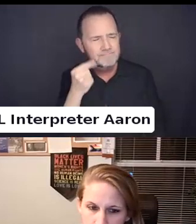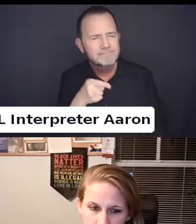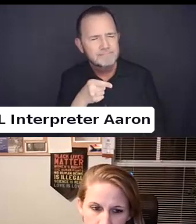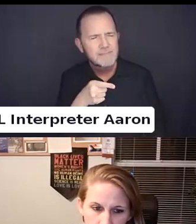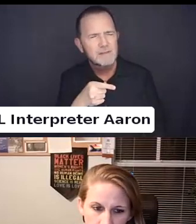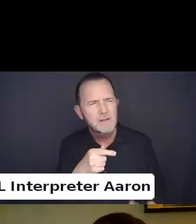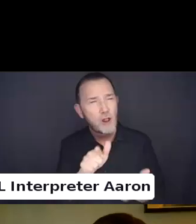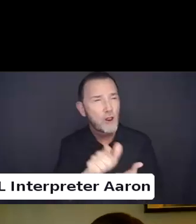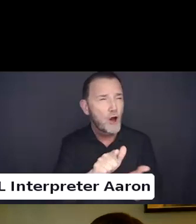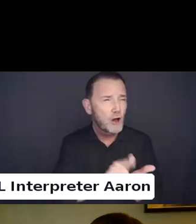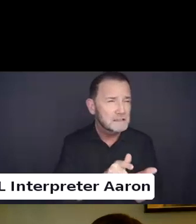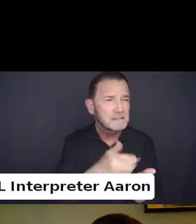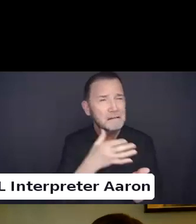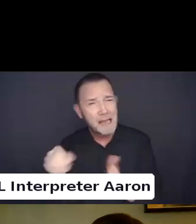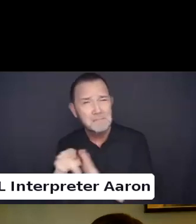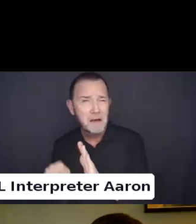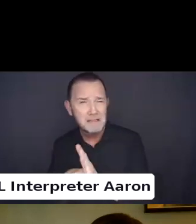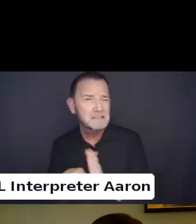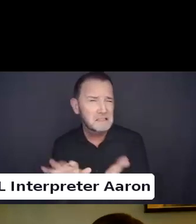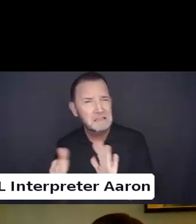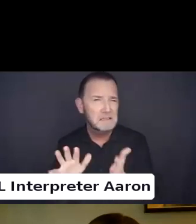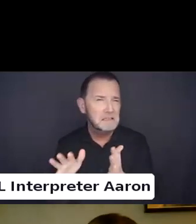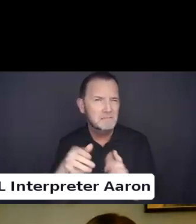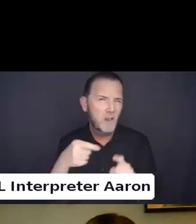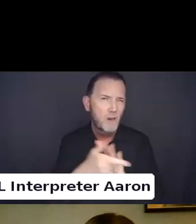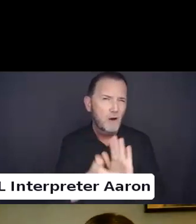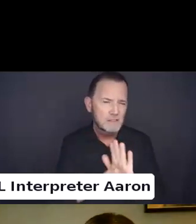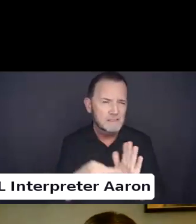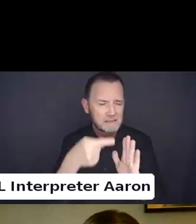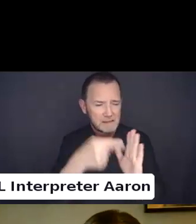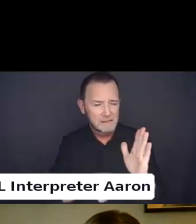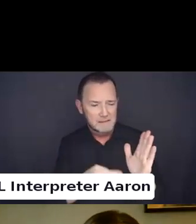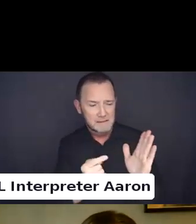But laws and policies are tools.